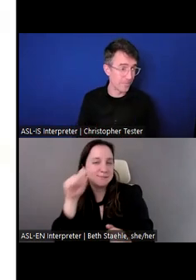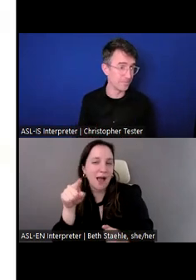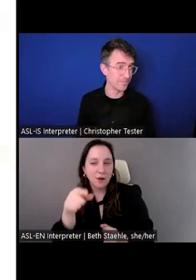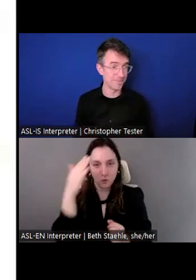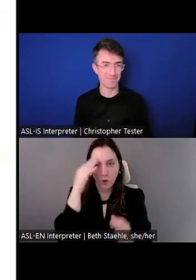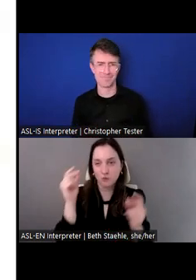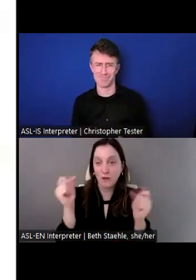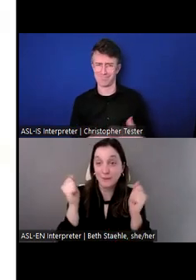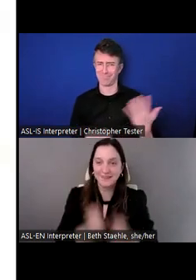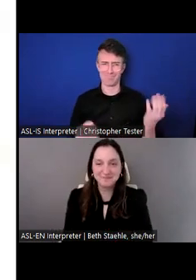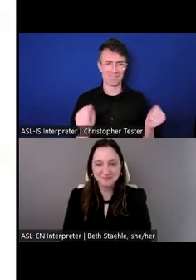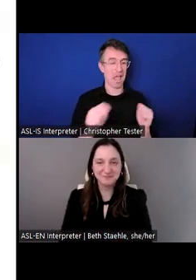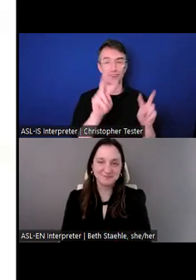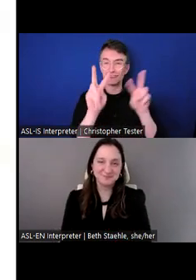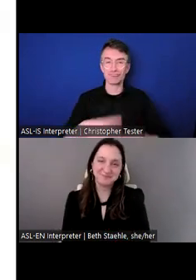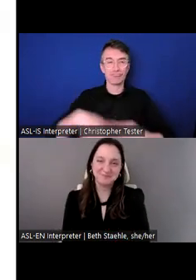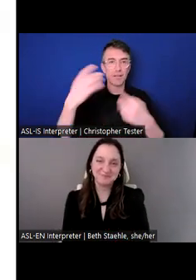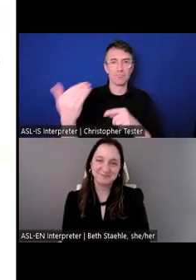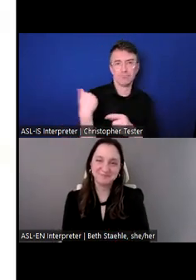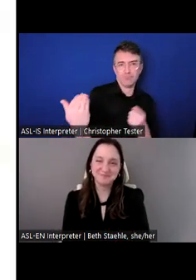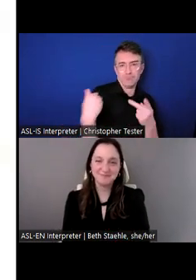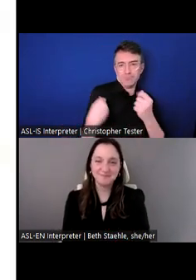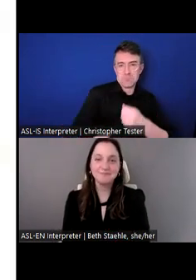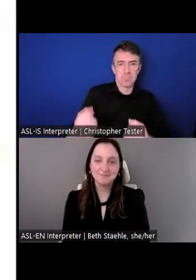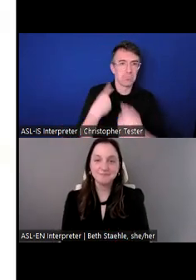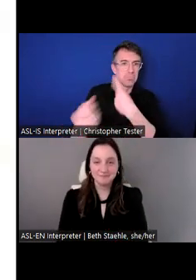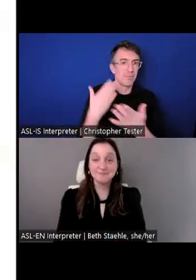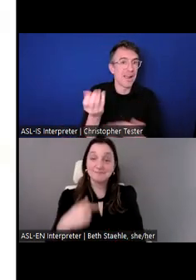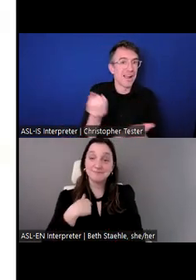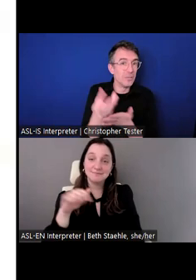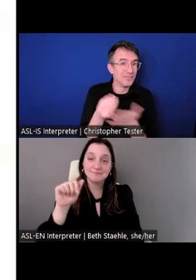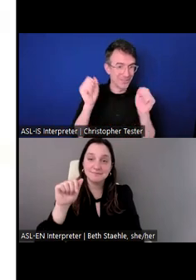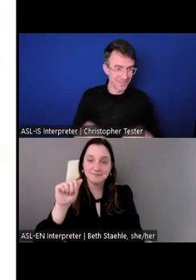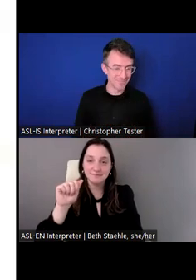Ashley Holben: Jen, thank you so much! This was amazing information.